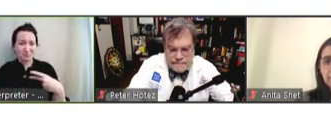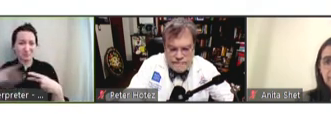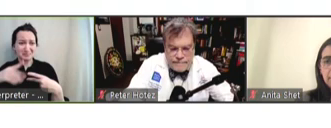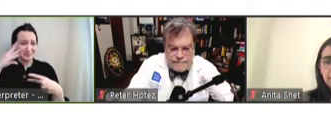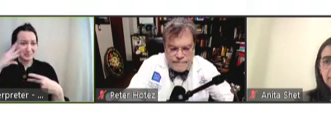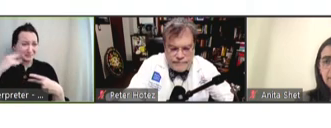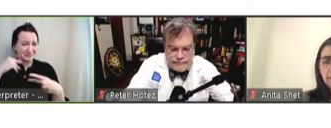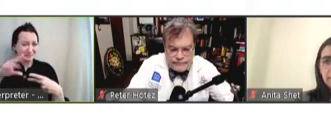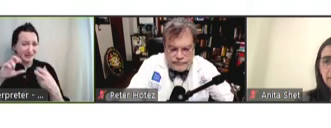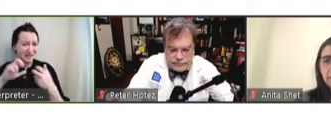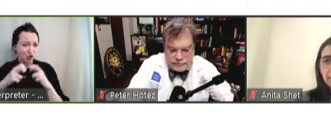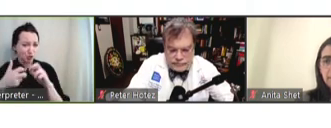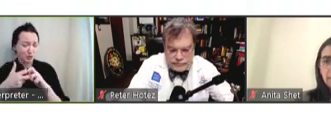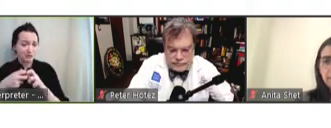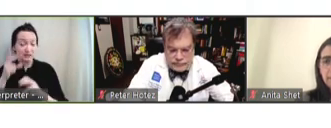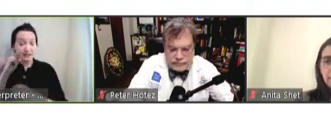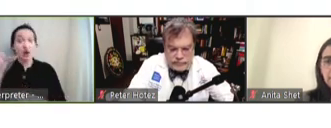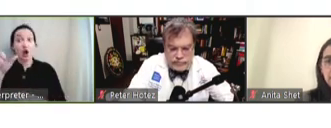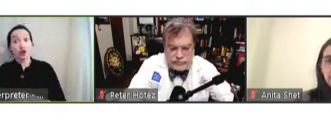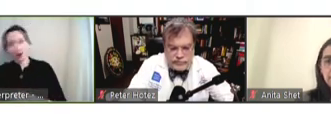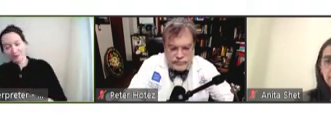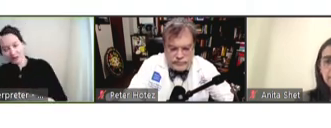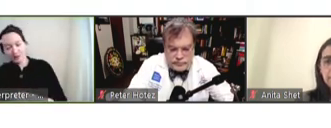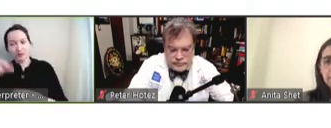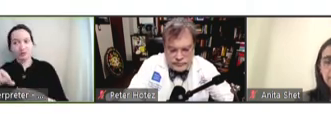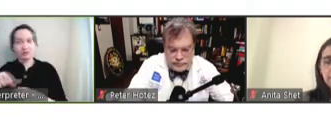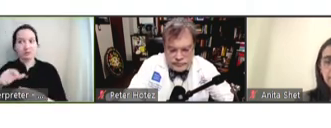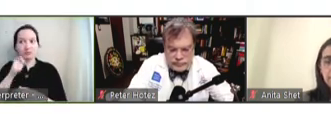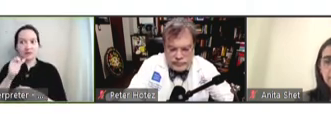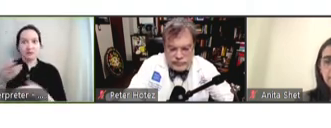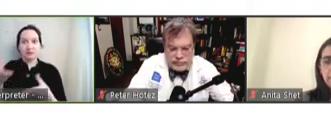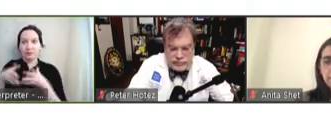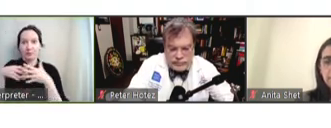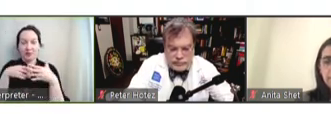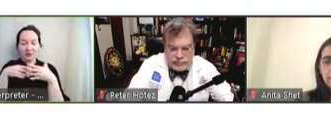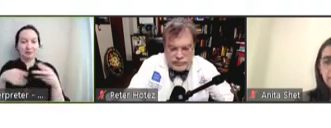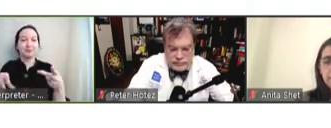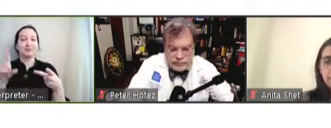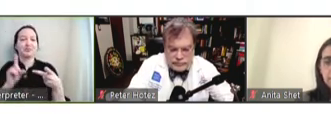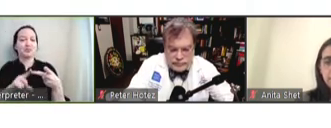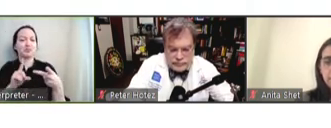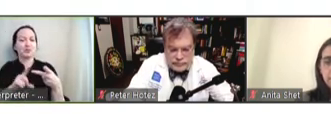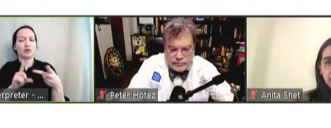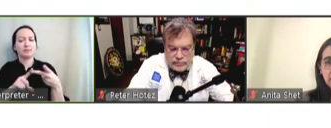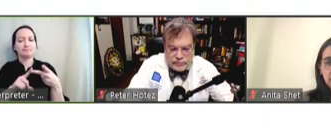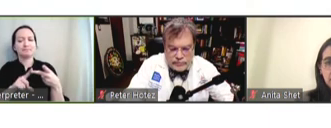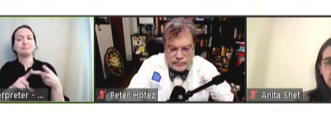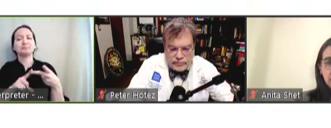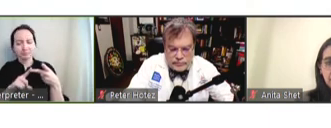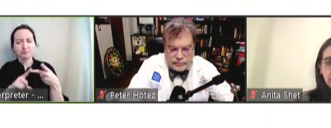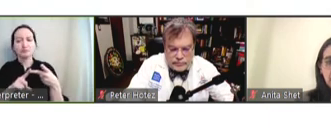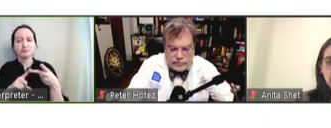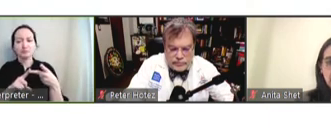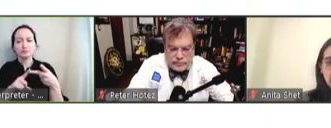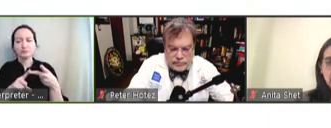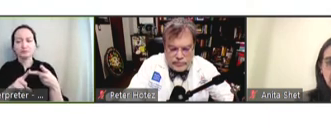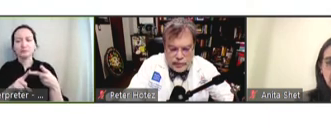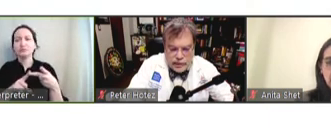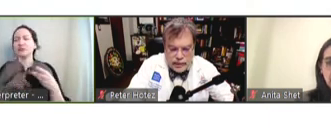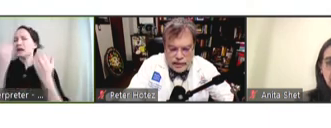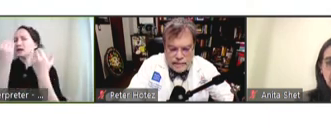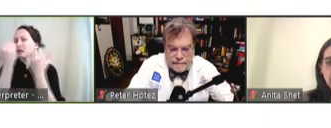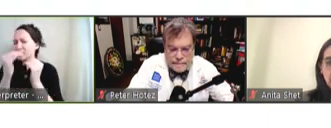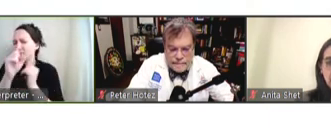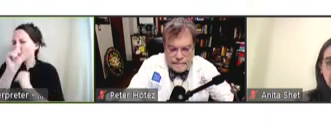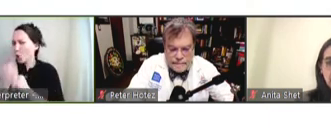this issue with other governments outside of the U.S.? And then, is it limited to just vaccines or